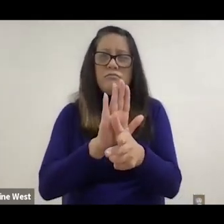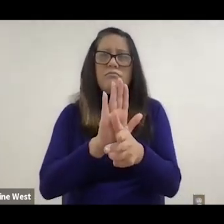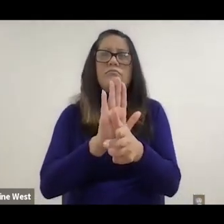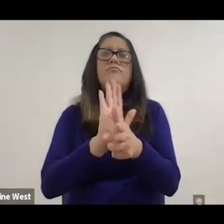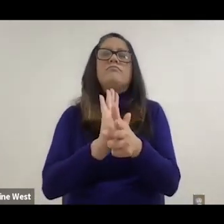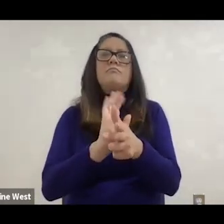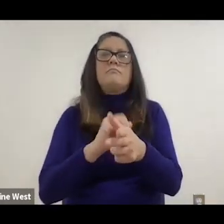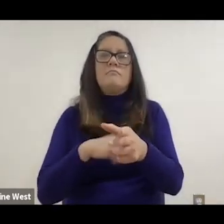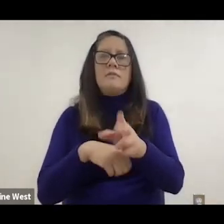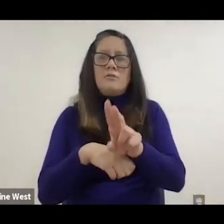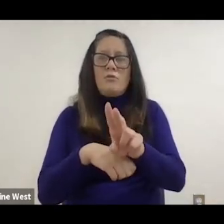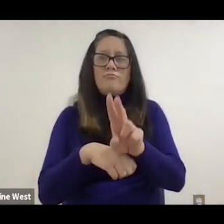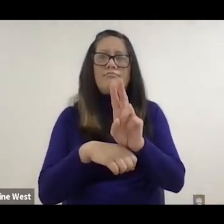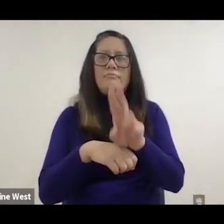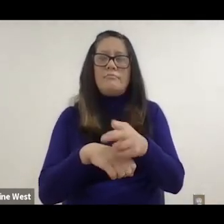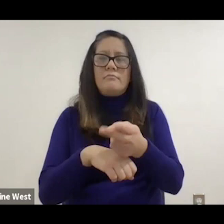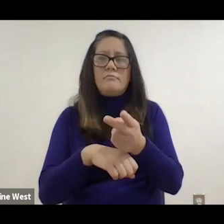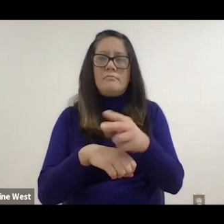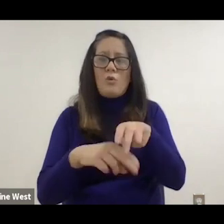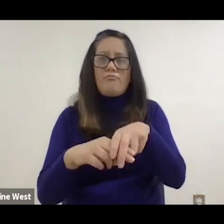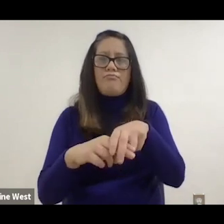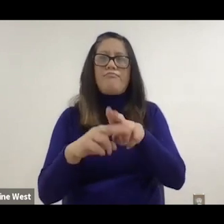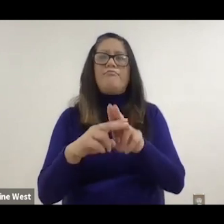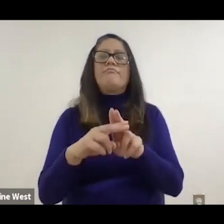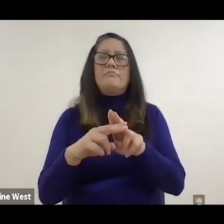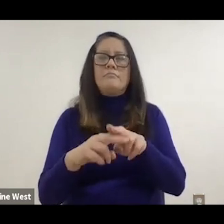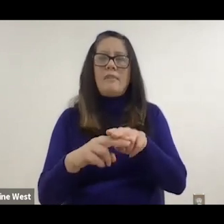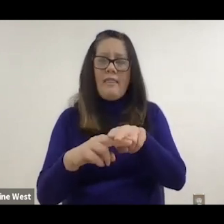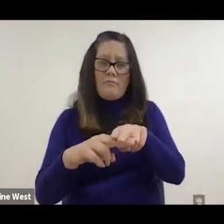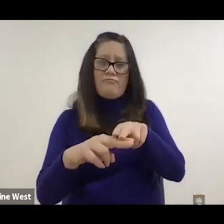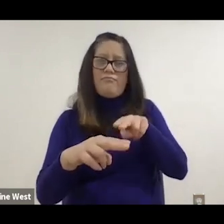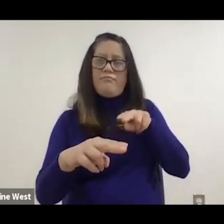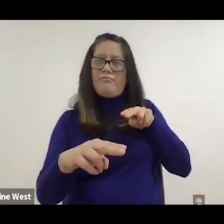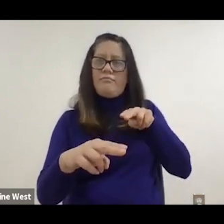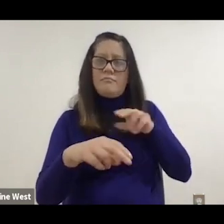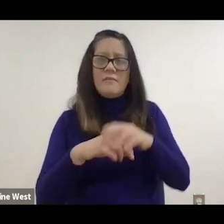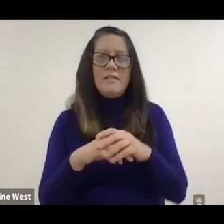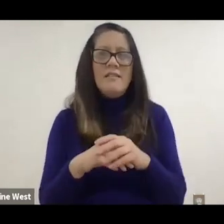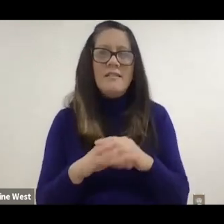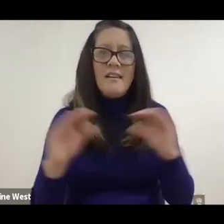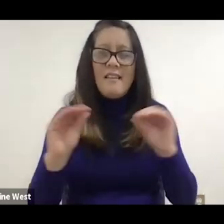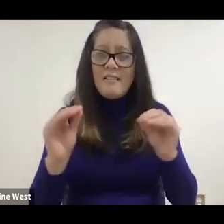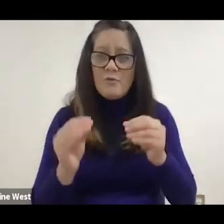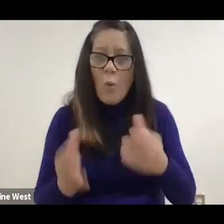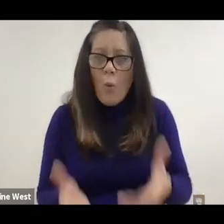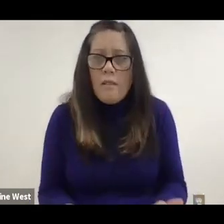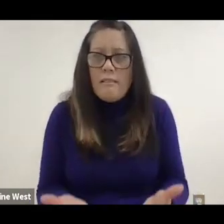him into bed at the same time. What's nice about this is that you know there's no lifting.